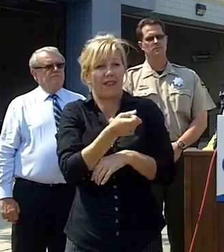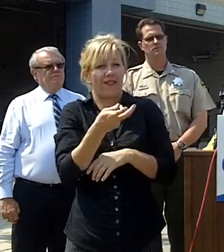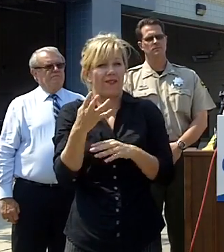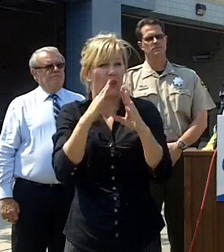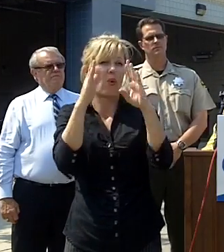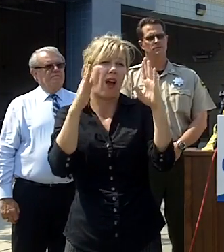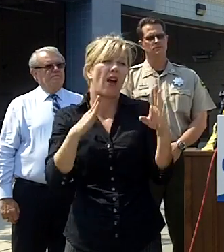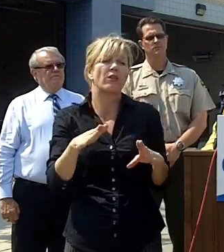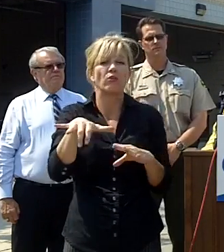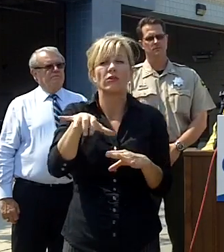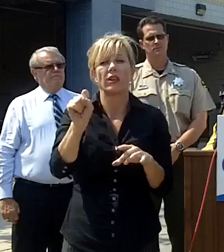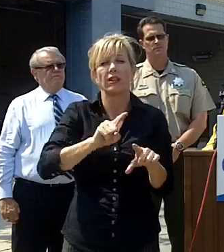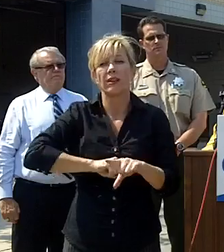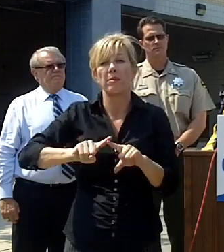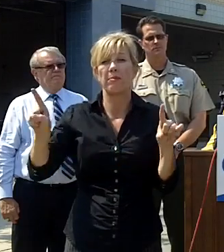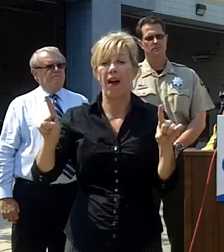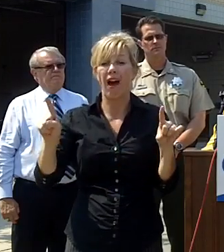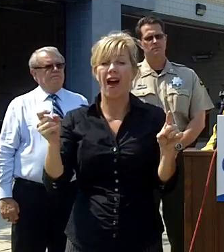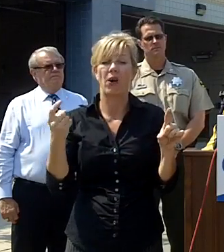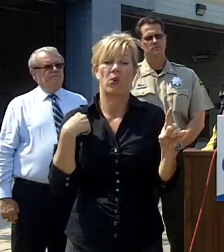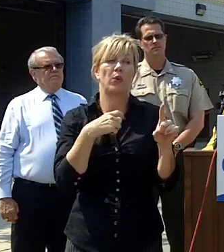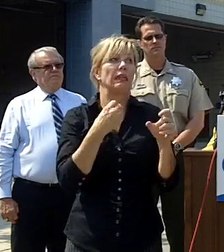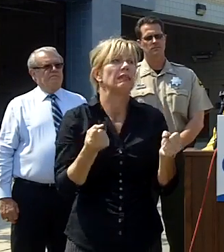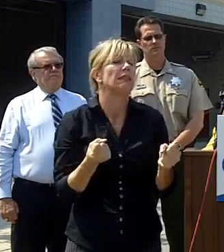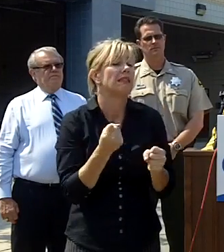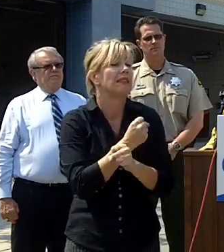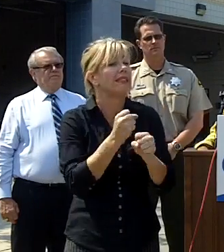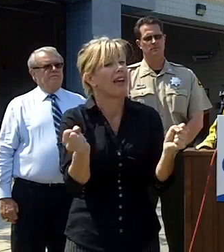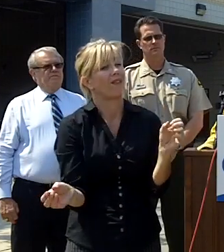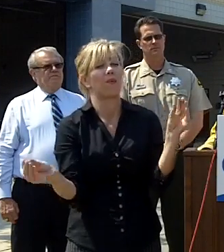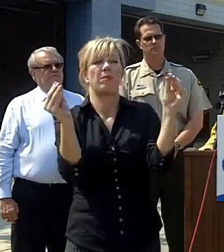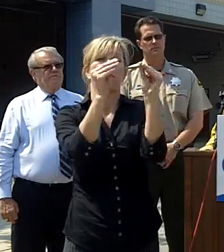structures that mountain structures that were saved because the quick response is phenomenal